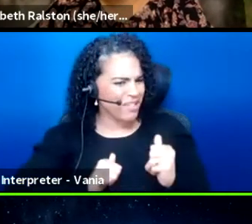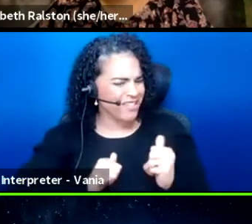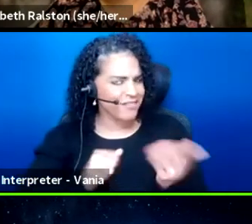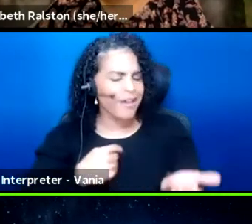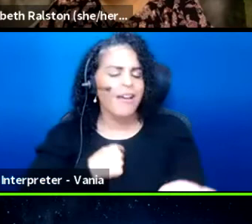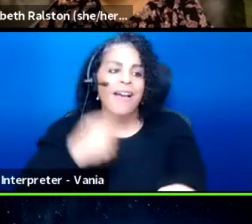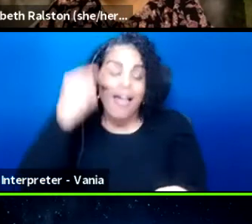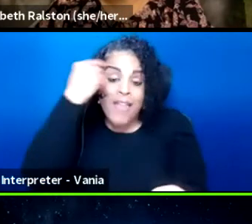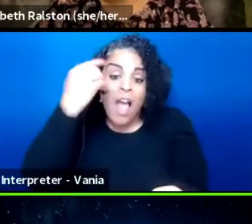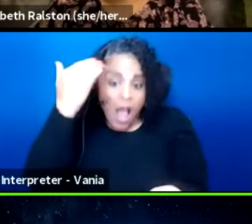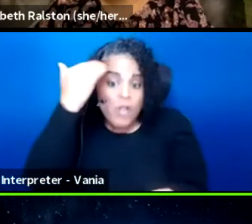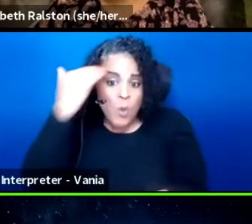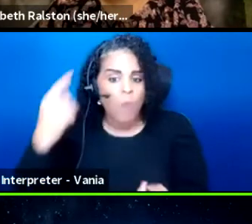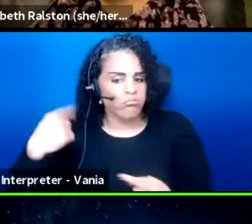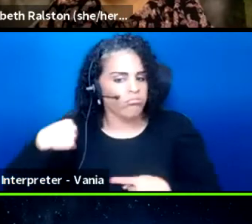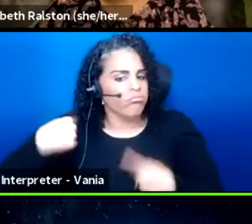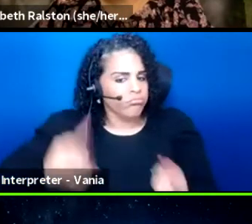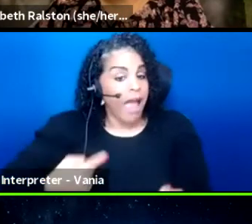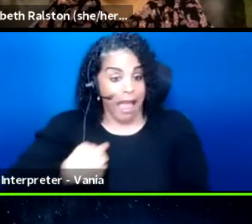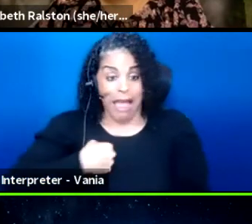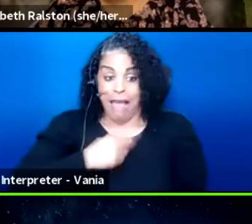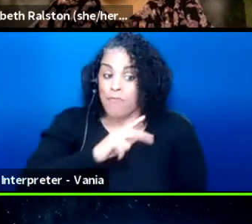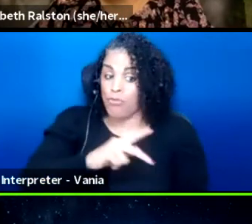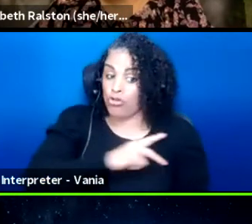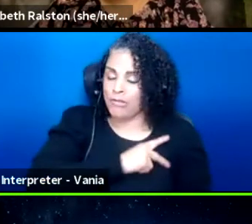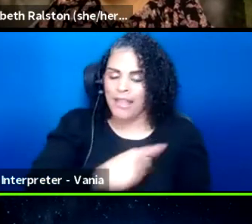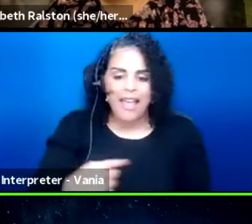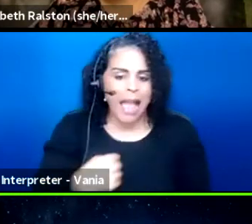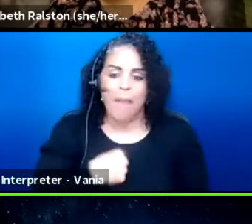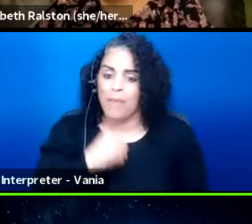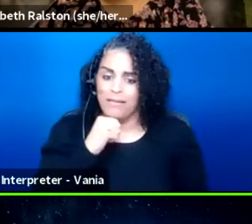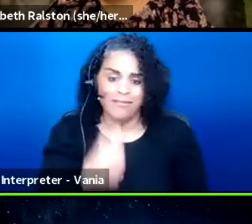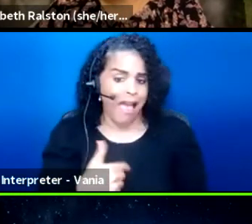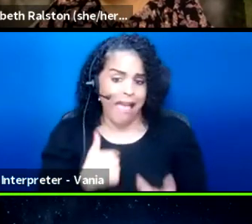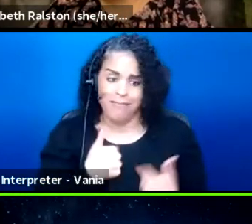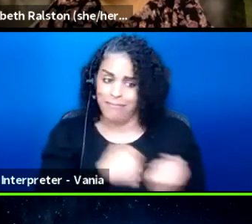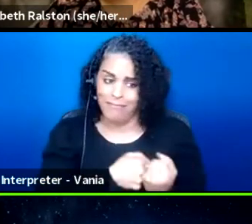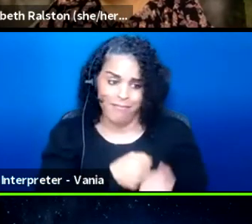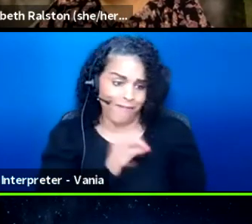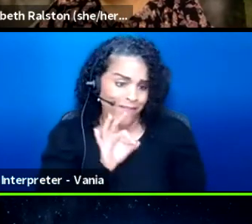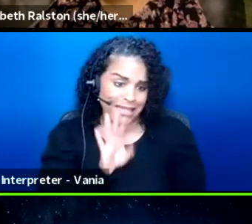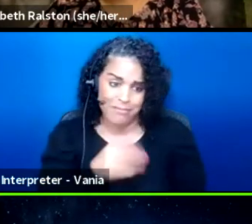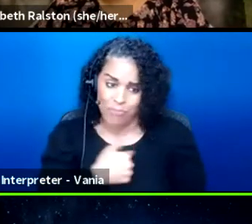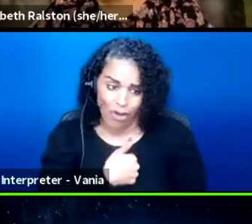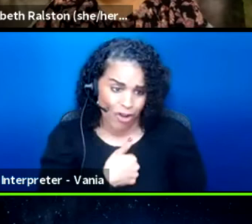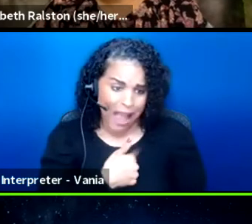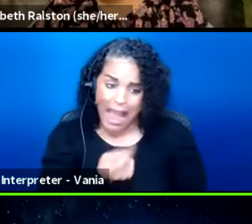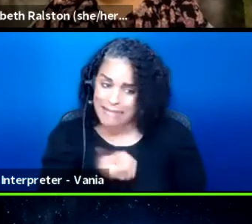'cause I know there've been, 'cause I personally am not the biggest fan of Facebook. I even deleted my account.